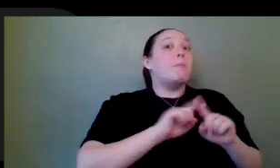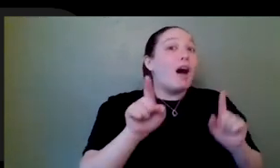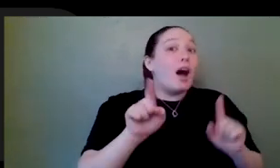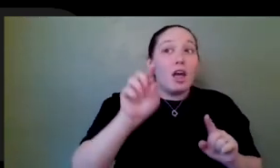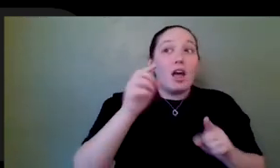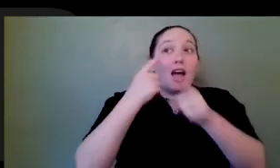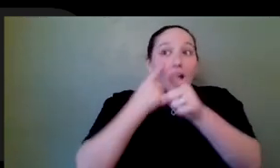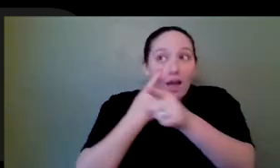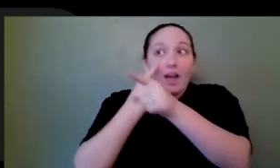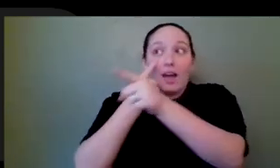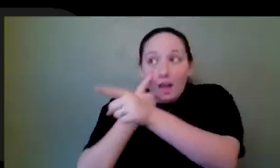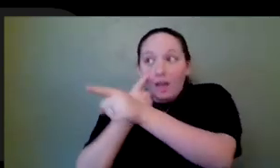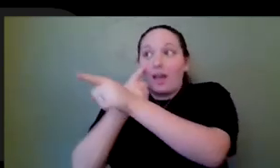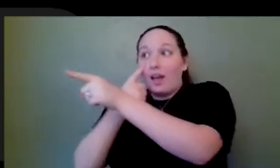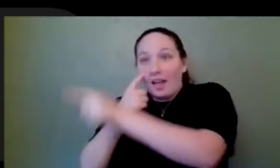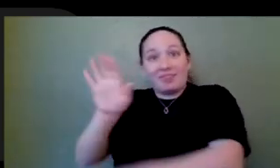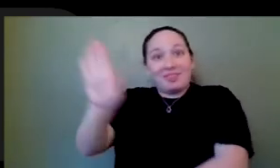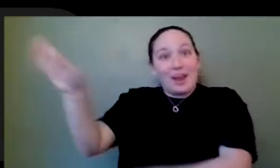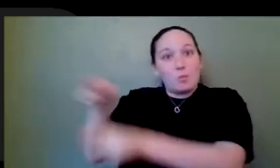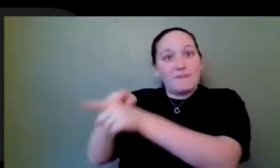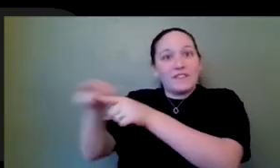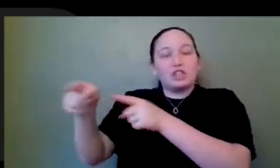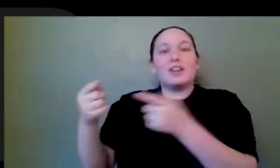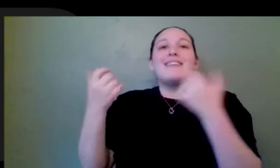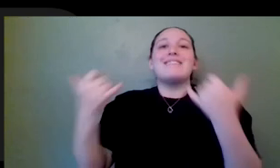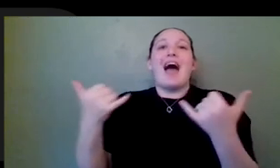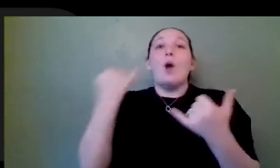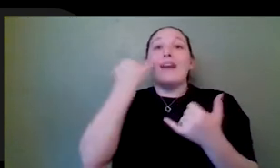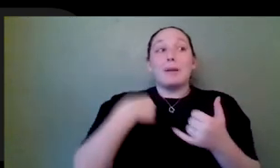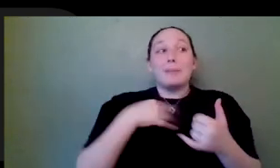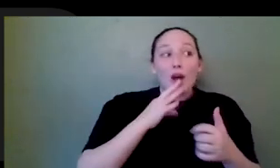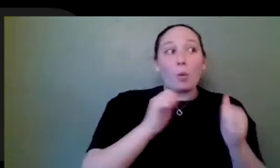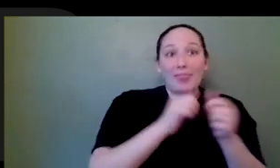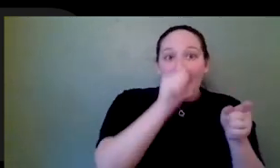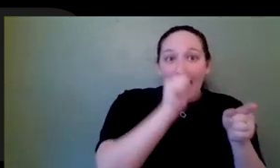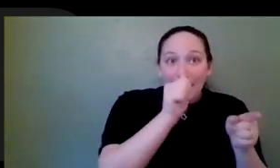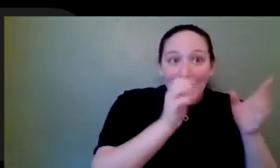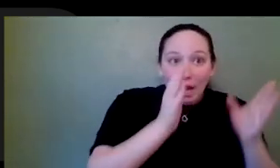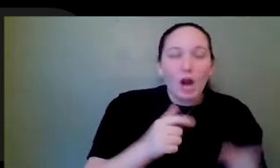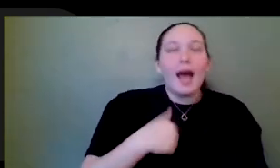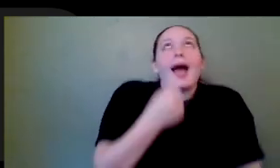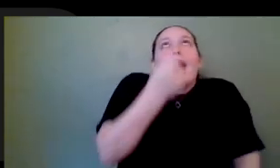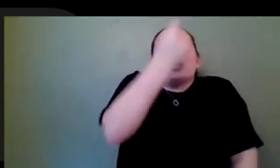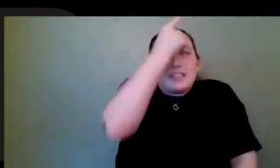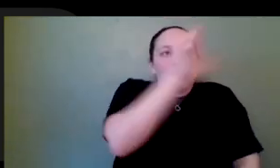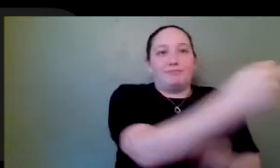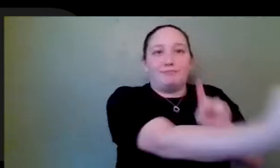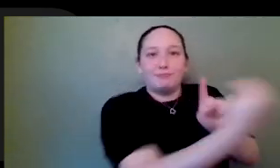but I now care about them very much so, because when I'm talking to an animator, I can come to him with or hurt them with. Problem solved already,